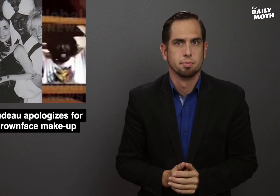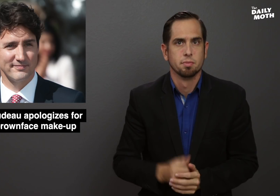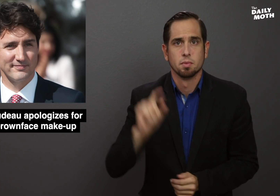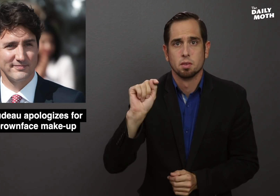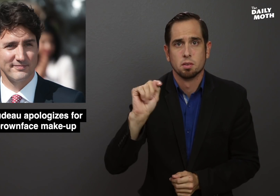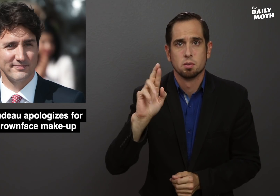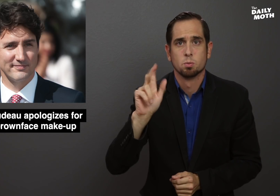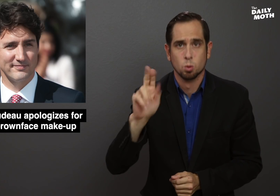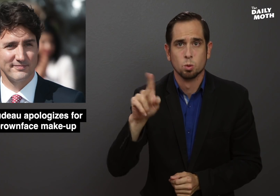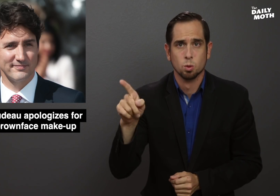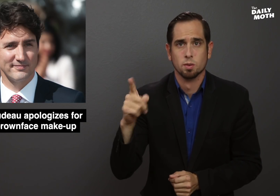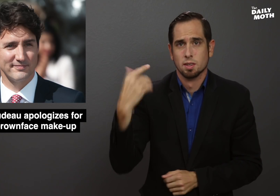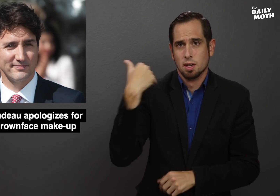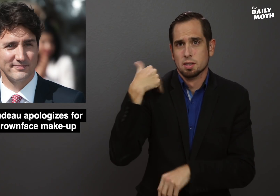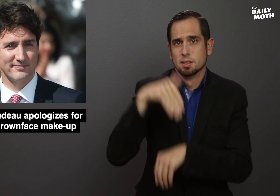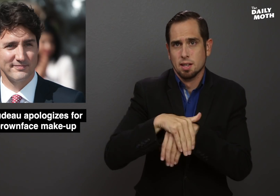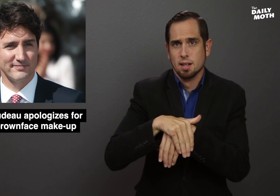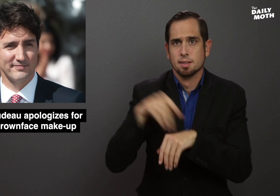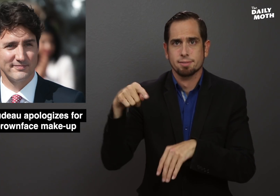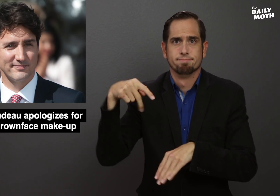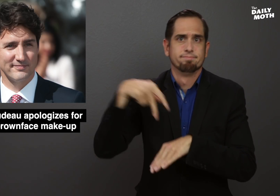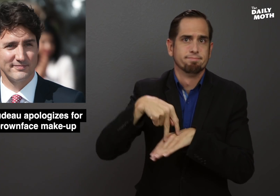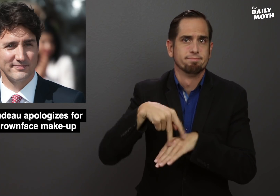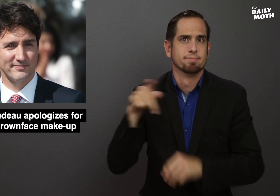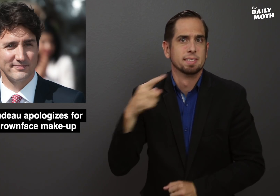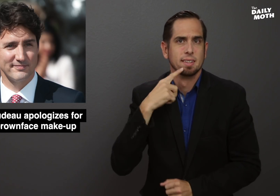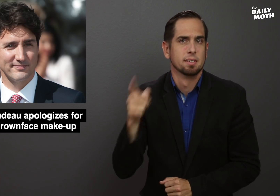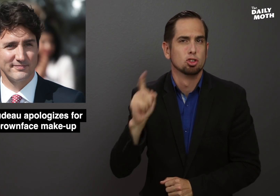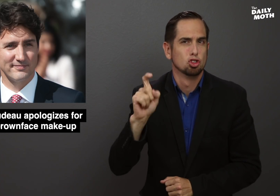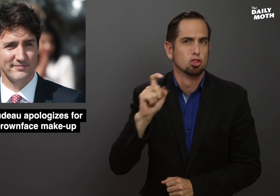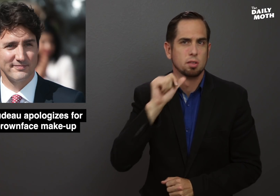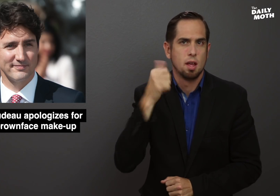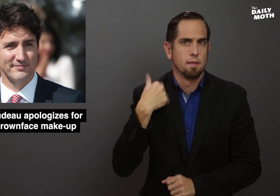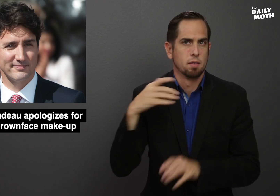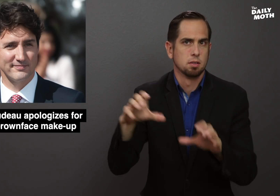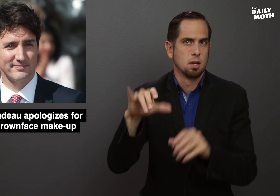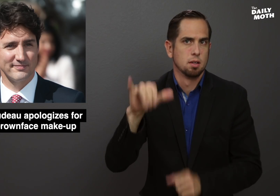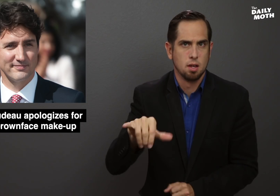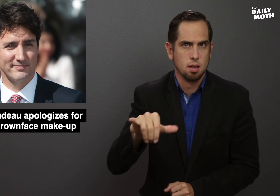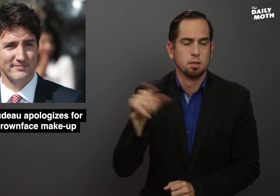Trudeau said last night that he shouldn't have done that,